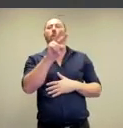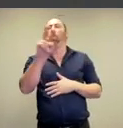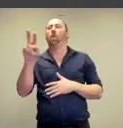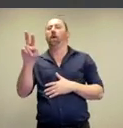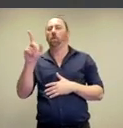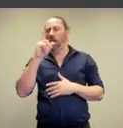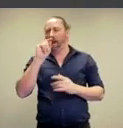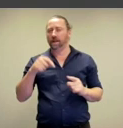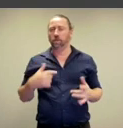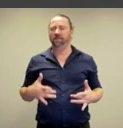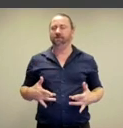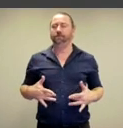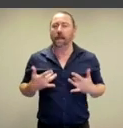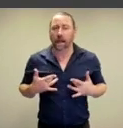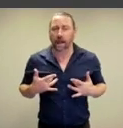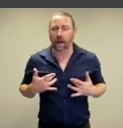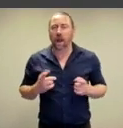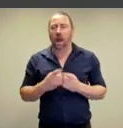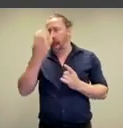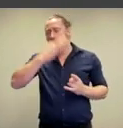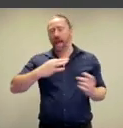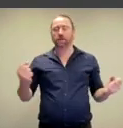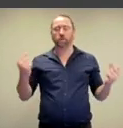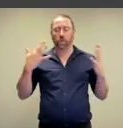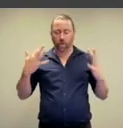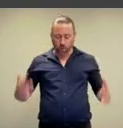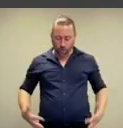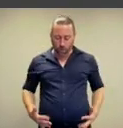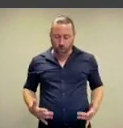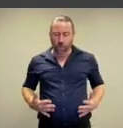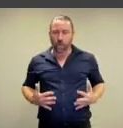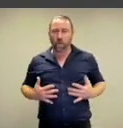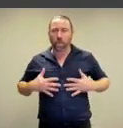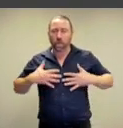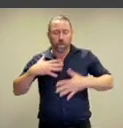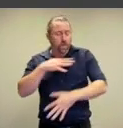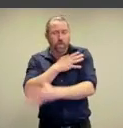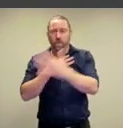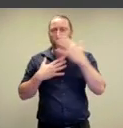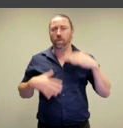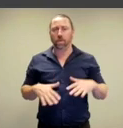but now have the capacity to feel it,